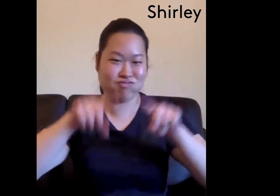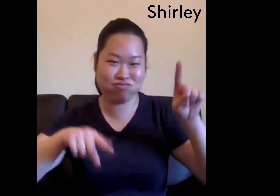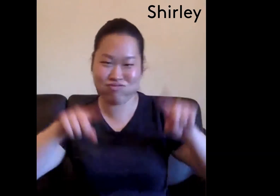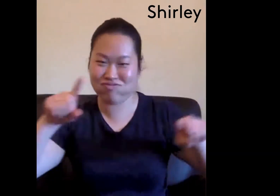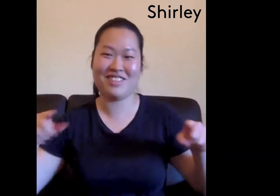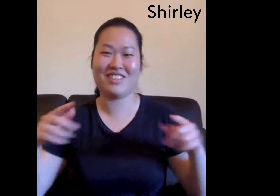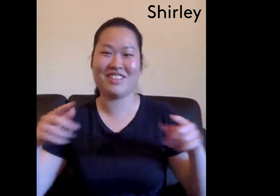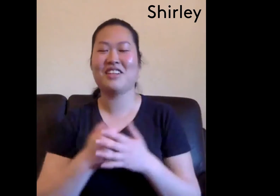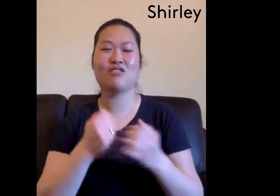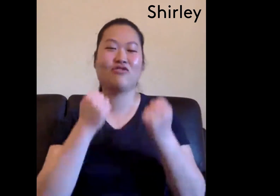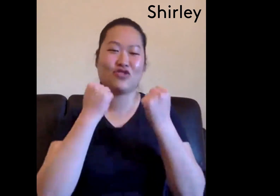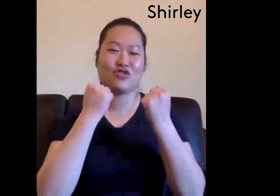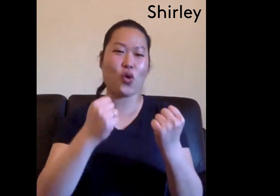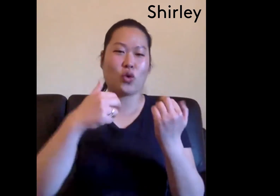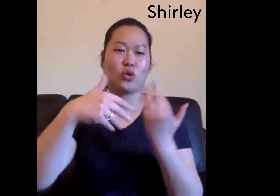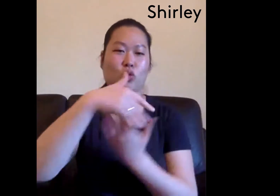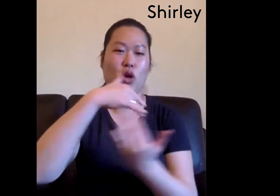Oh it really varies depending on the day